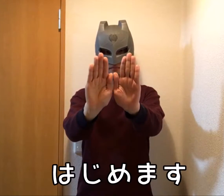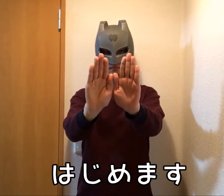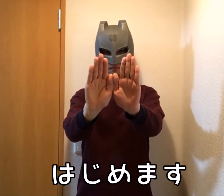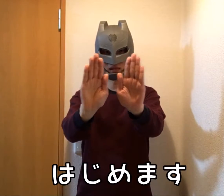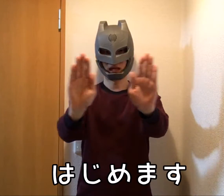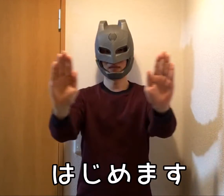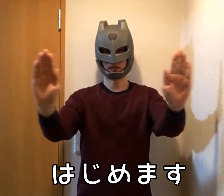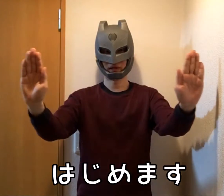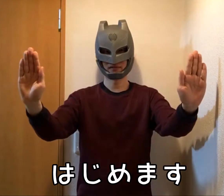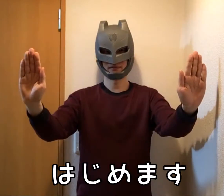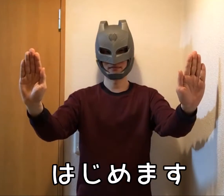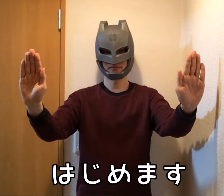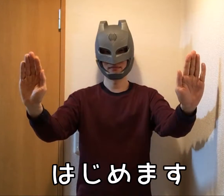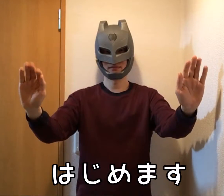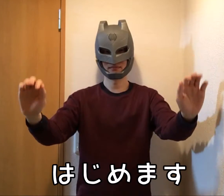Let's start